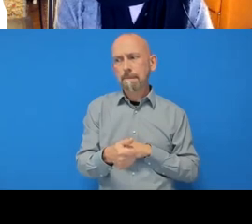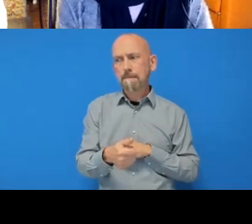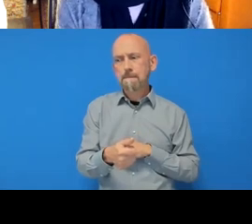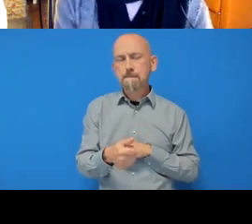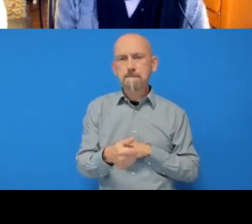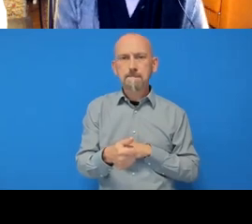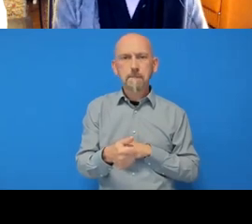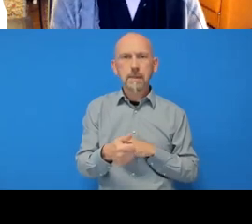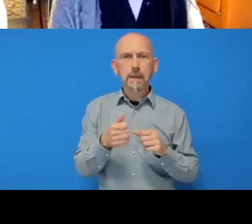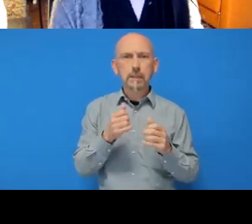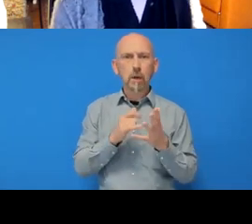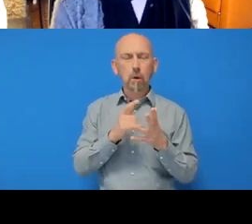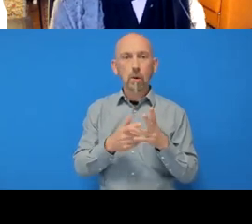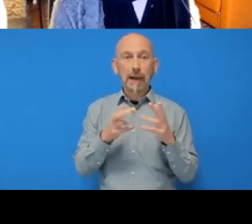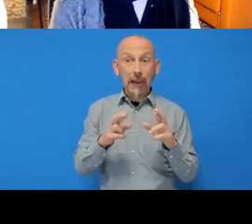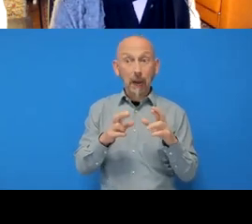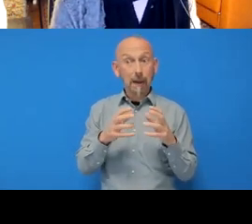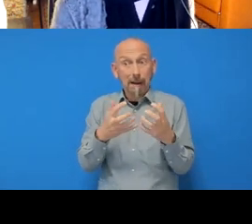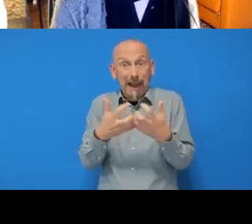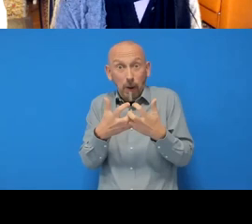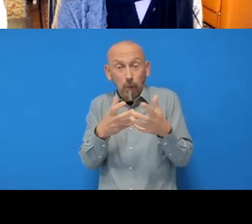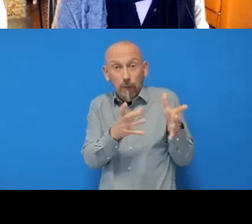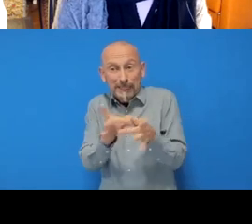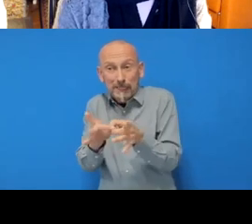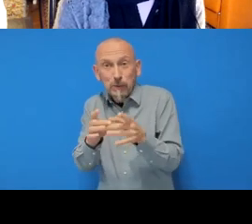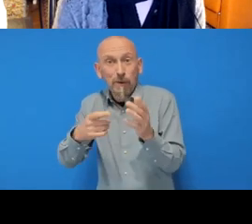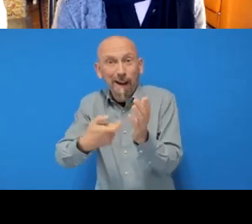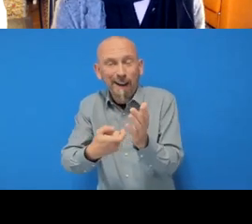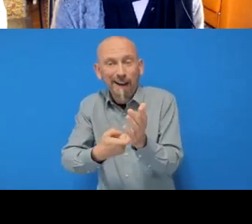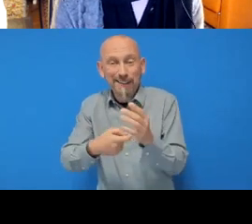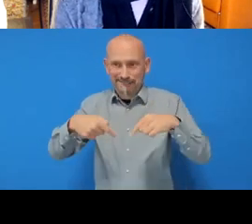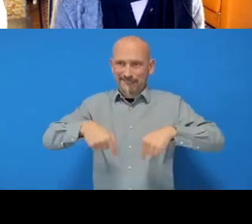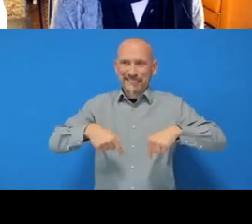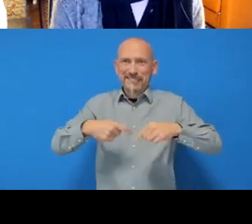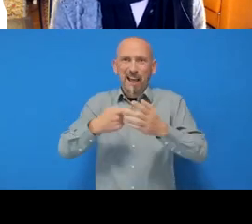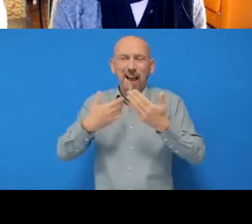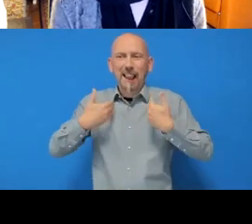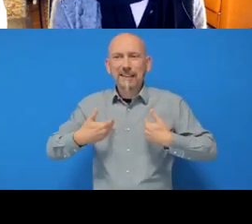is an R-Ladies talk, you haven't even opened R yet!”